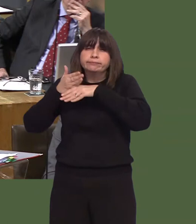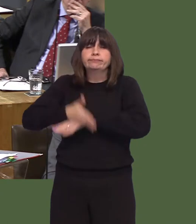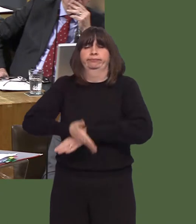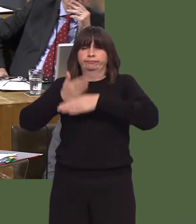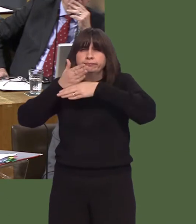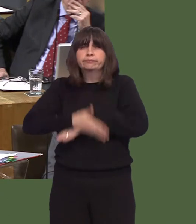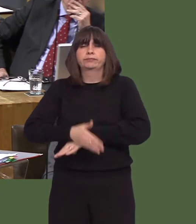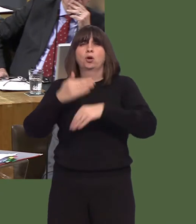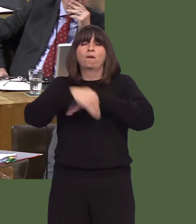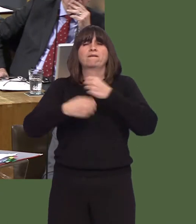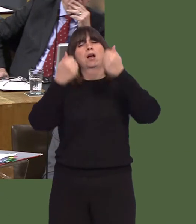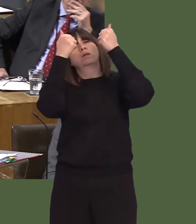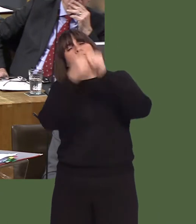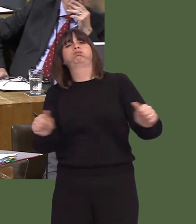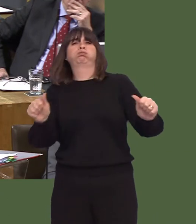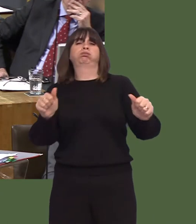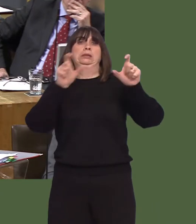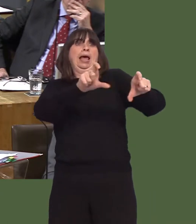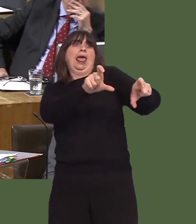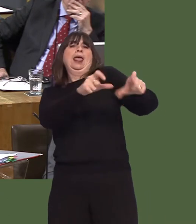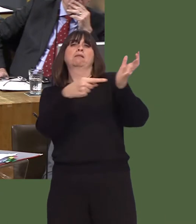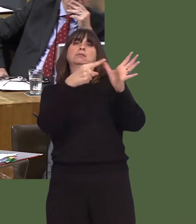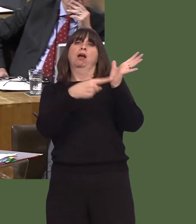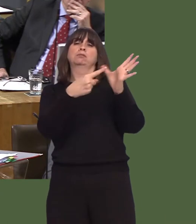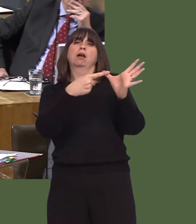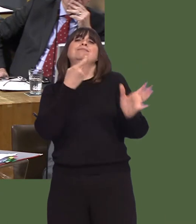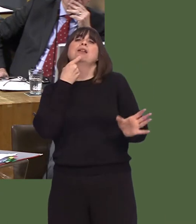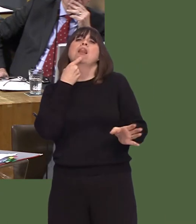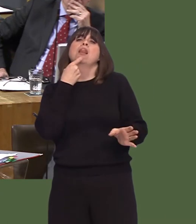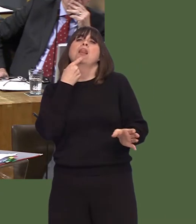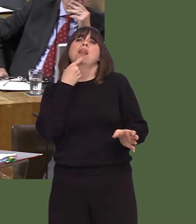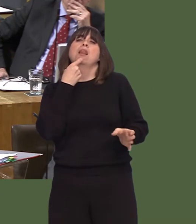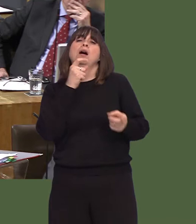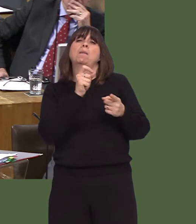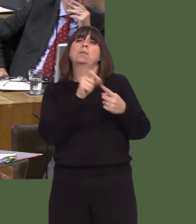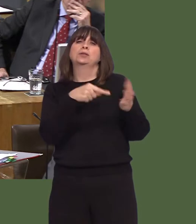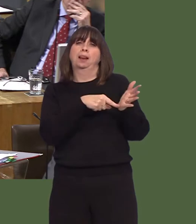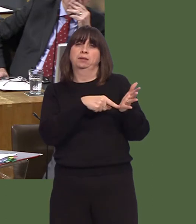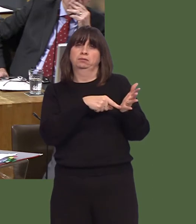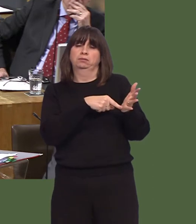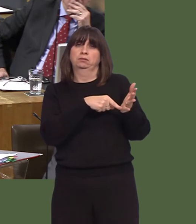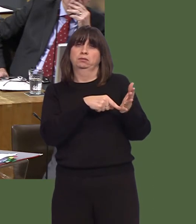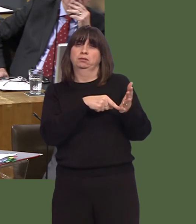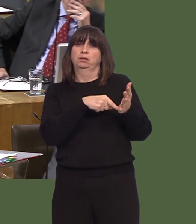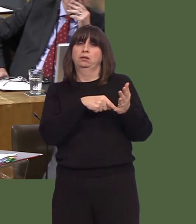Fe siaradais i lawer gyda Tata yma yng Nghymru, a hefyd yn Mumbai, a gweithio gyda'r undebau